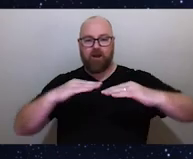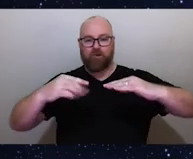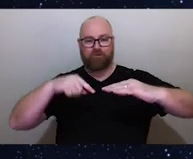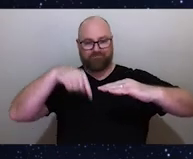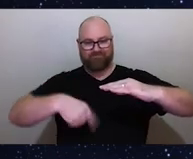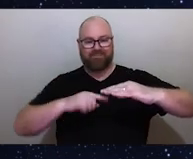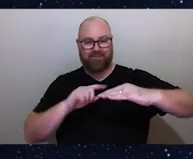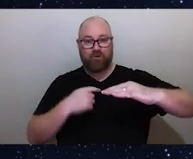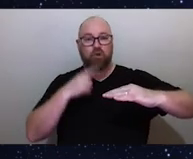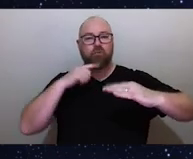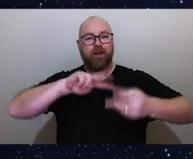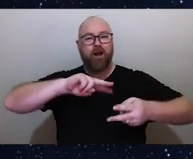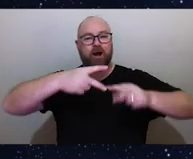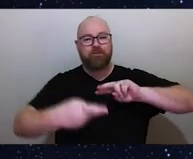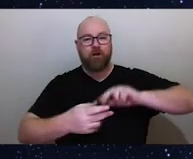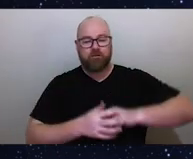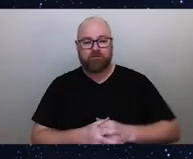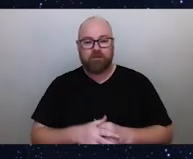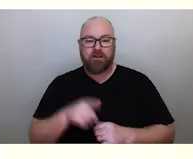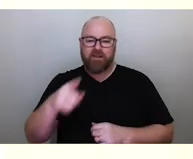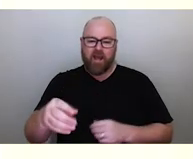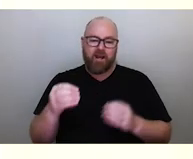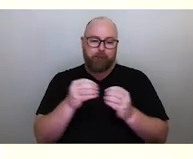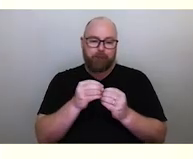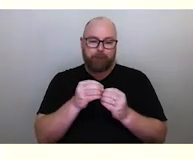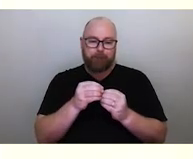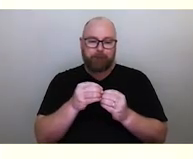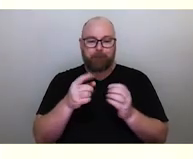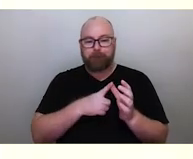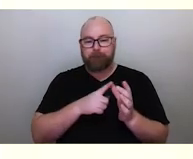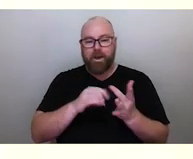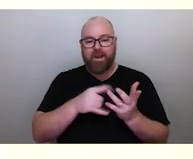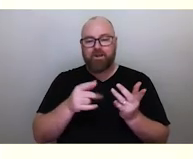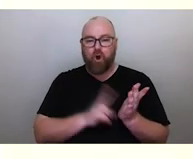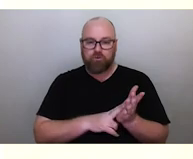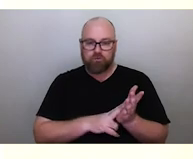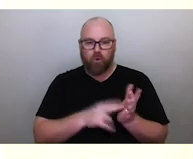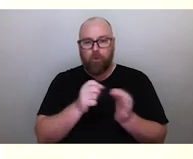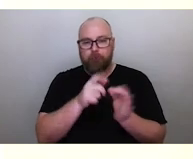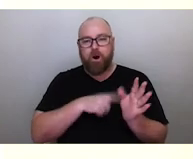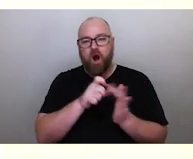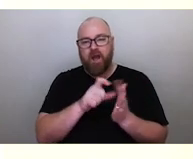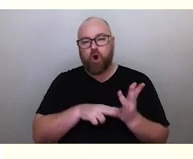The islanders talk about this being (Beizam) the shark or (Bydong) in the Western Torres Strait.